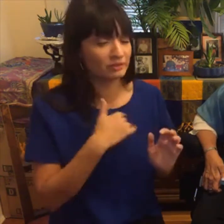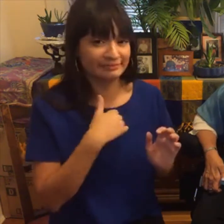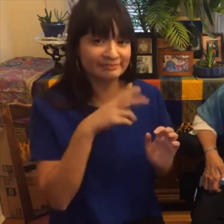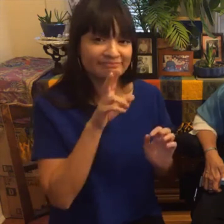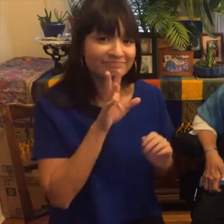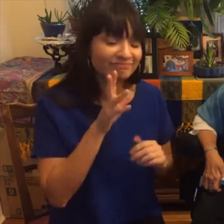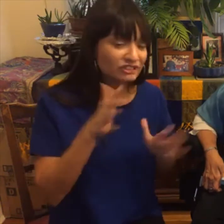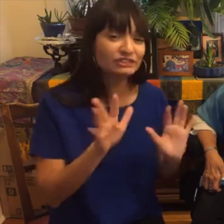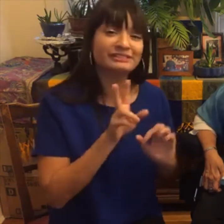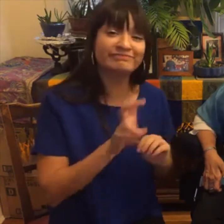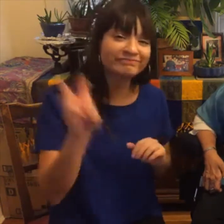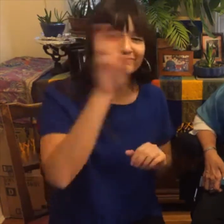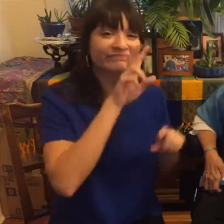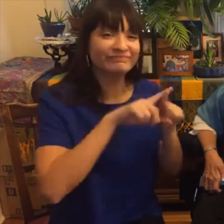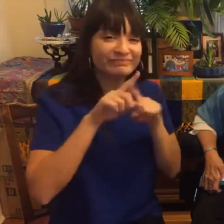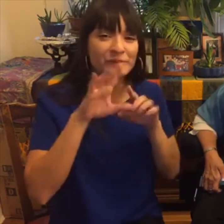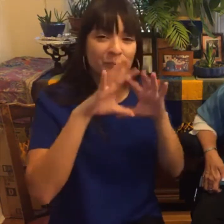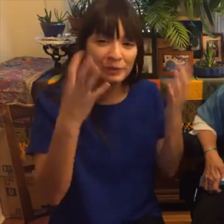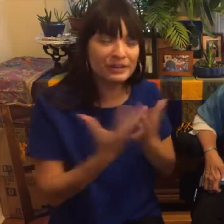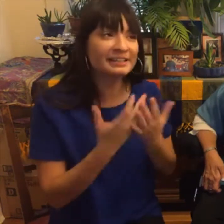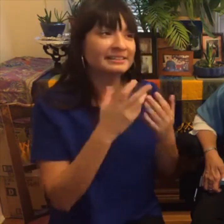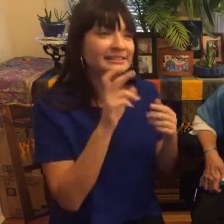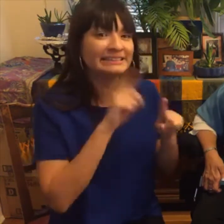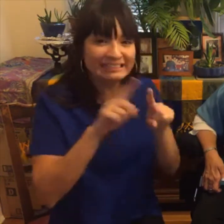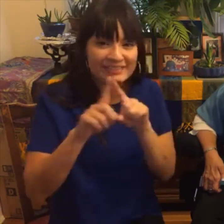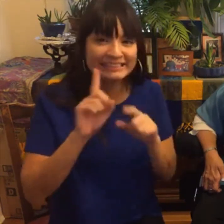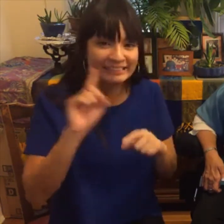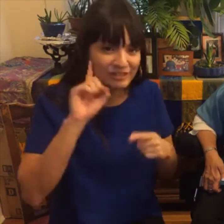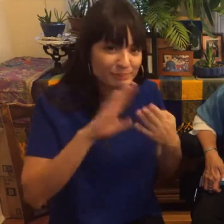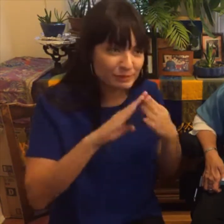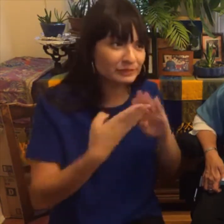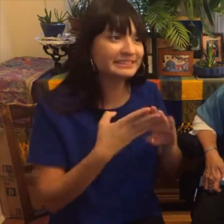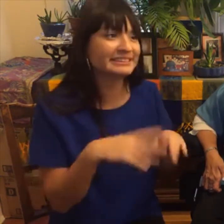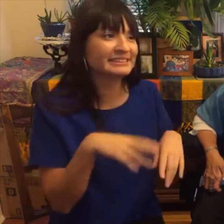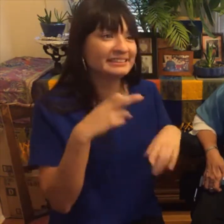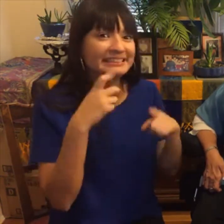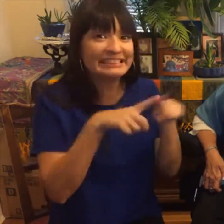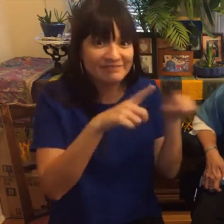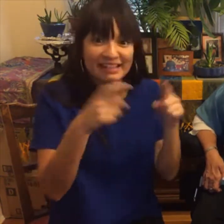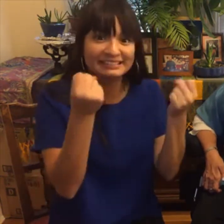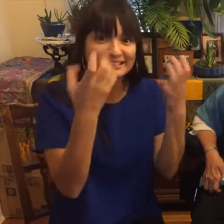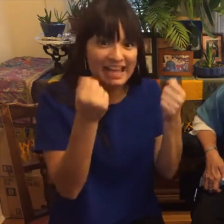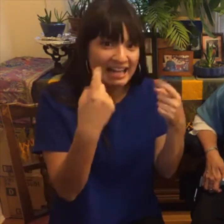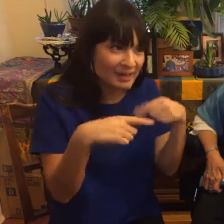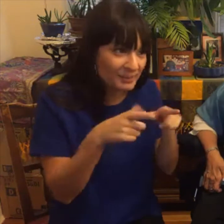Leah: Really I'm very fortunate I've traveled the world several different Deaf people